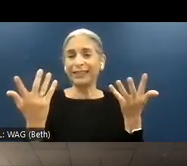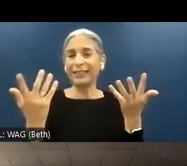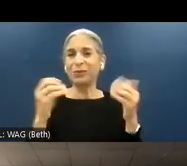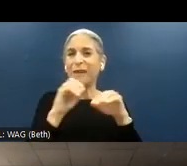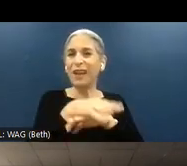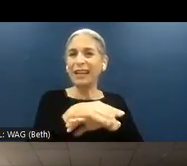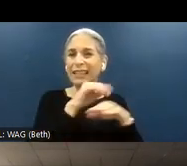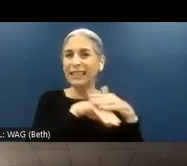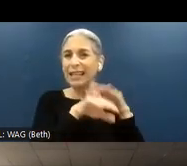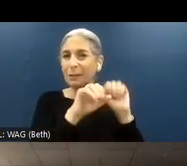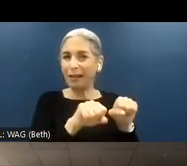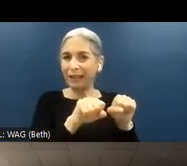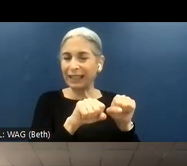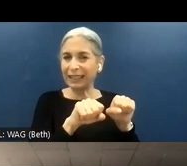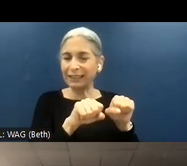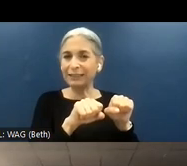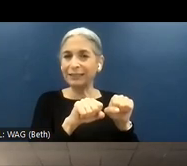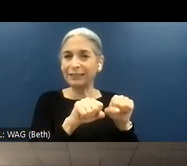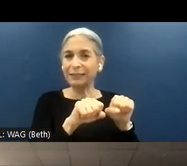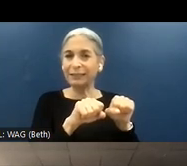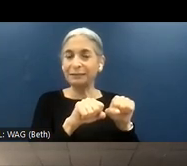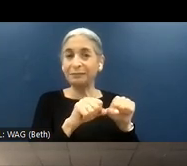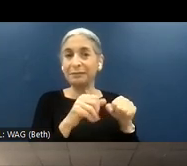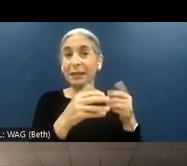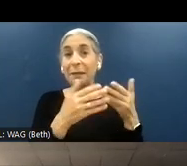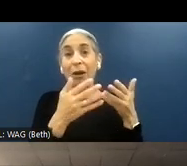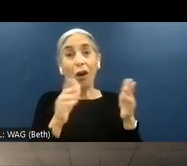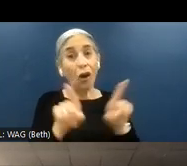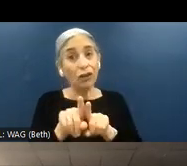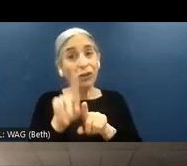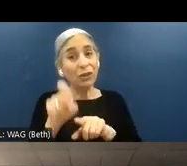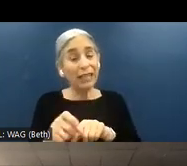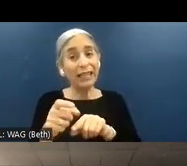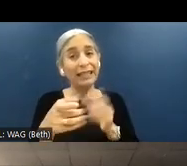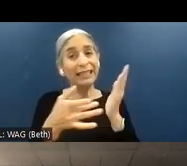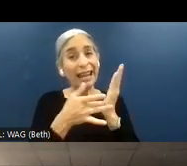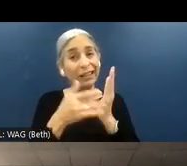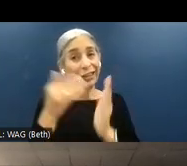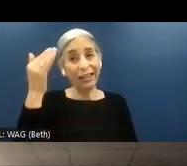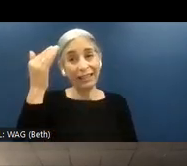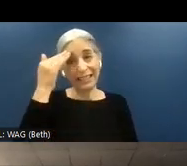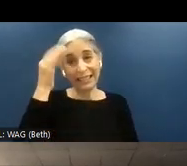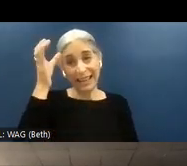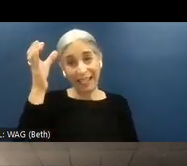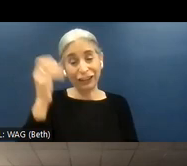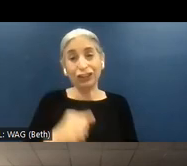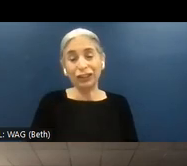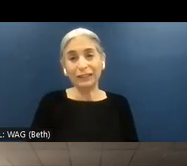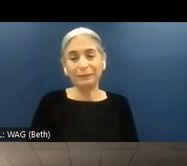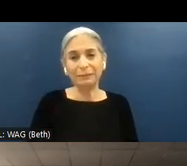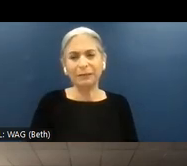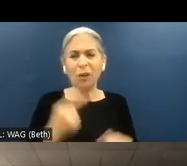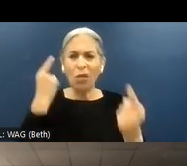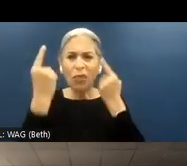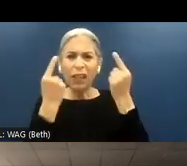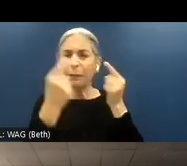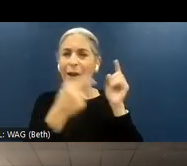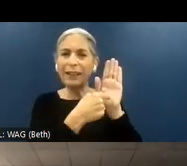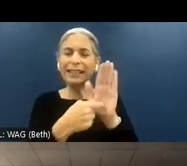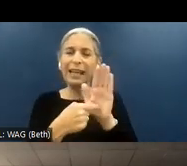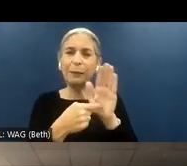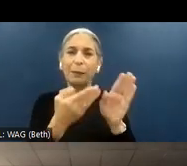may require technical knowledge. If you think about the example we have previously seen